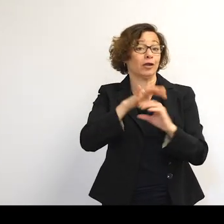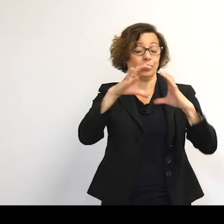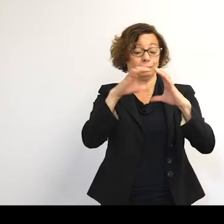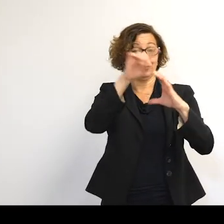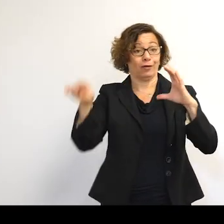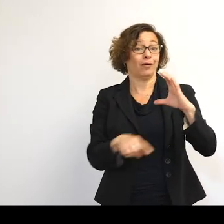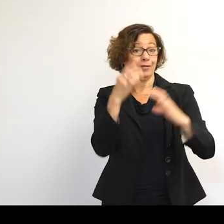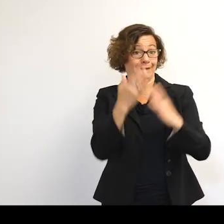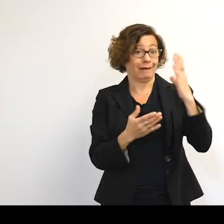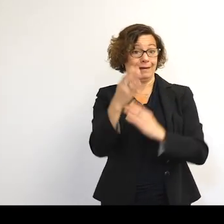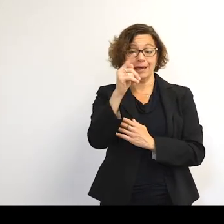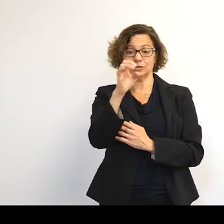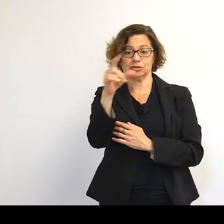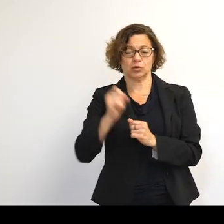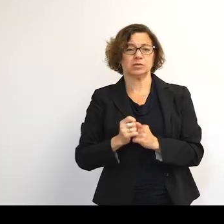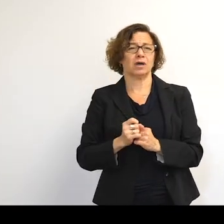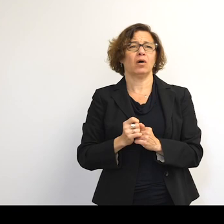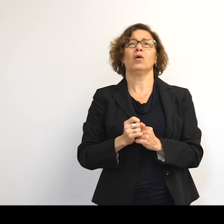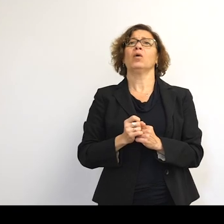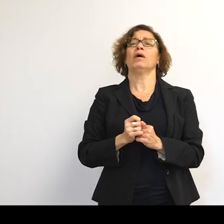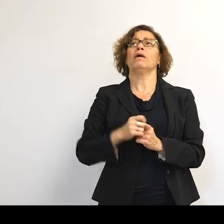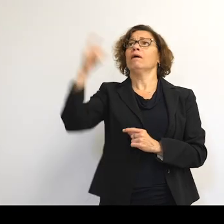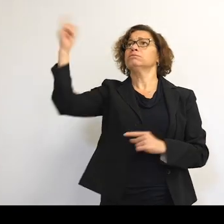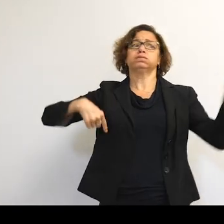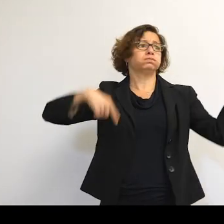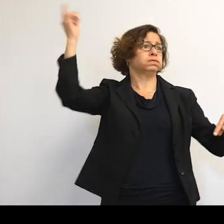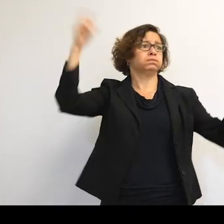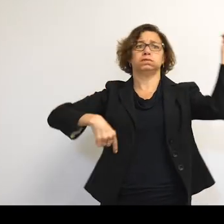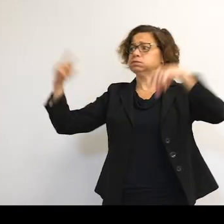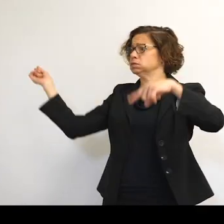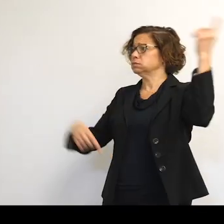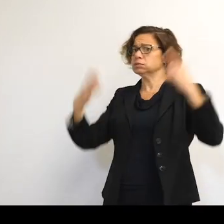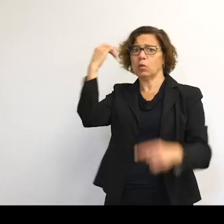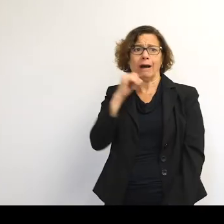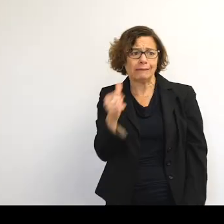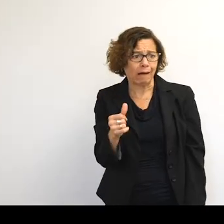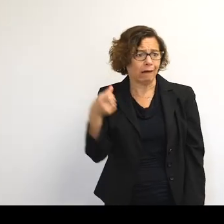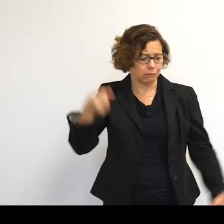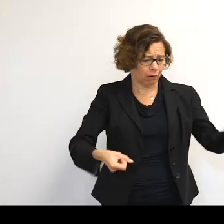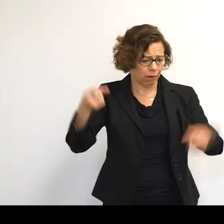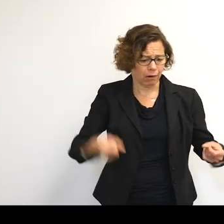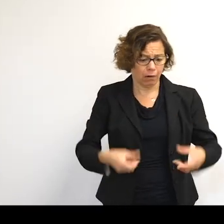So why isn't all this stuff raining down on us? Why aren't we just constantly seeing big holes in the road?